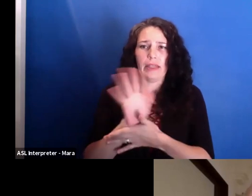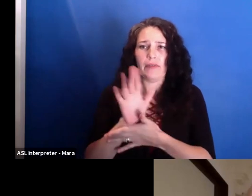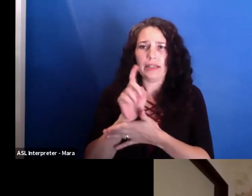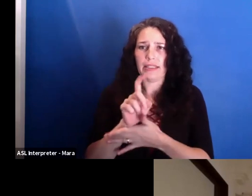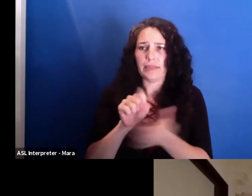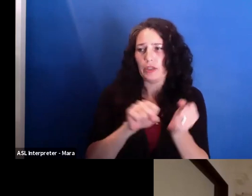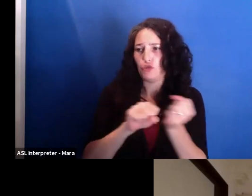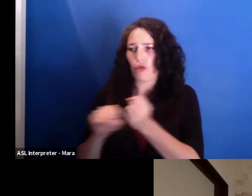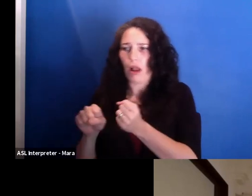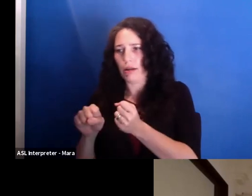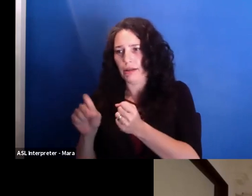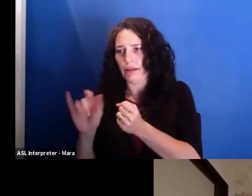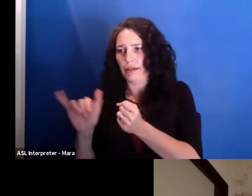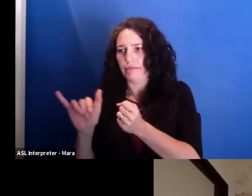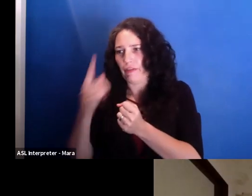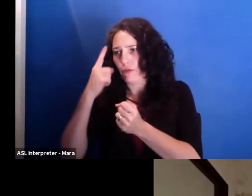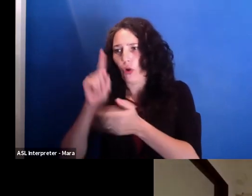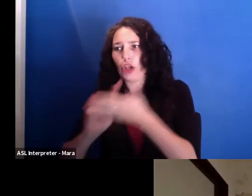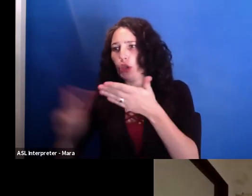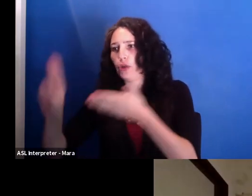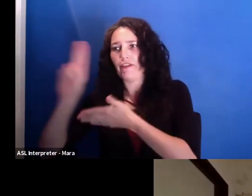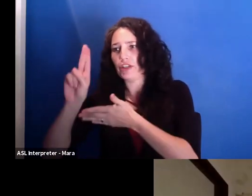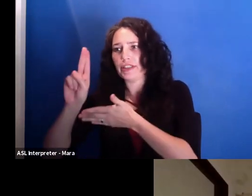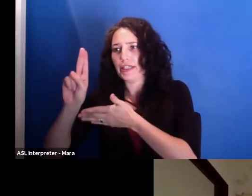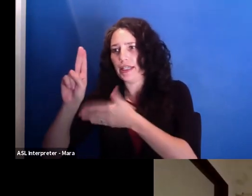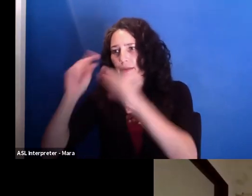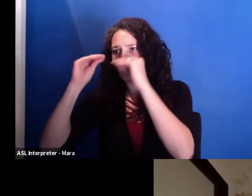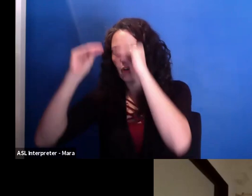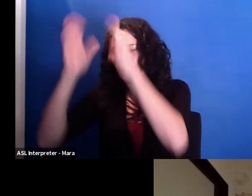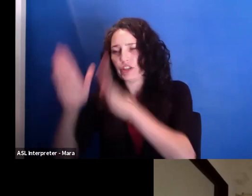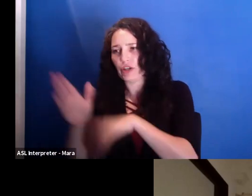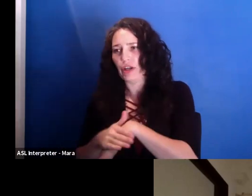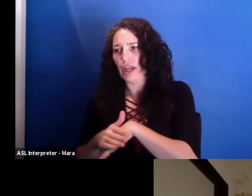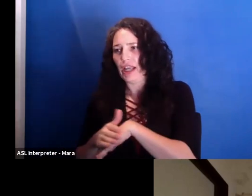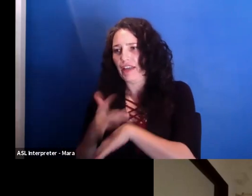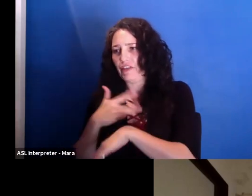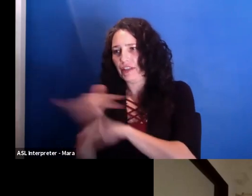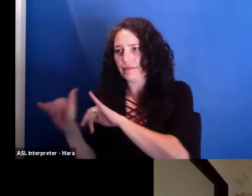as for the, I don't know, bus driver or, you know.